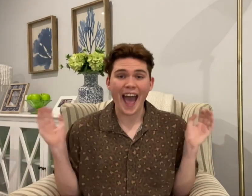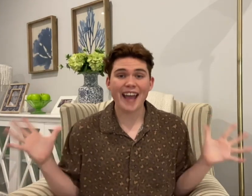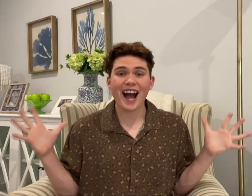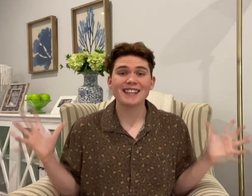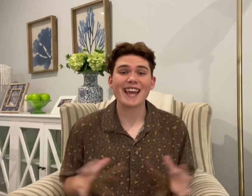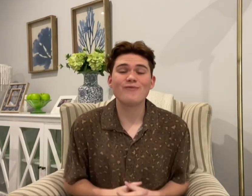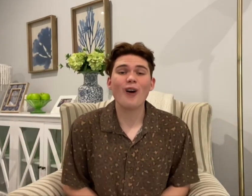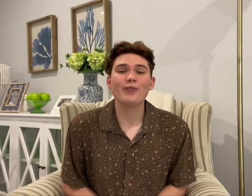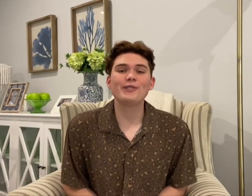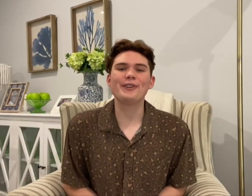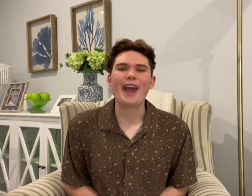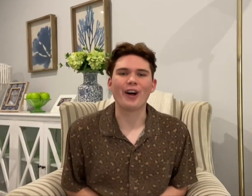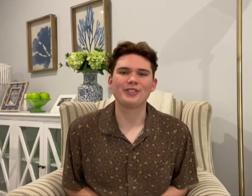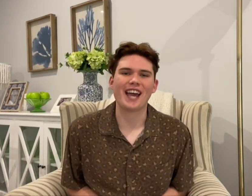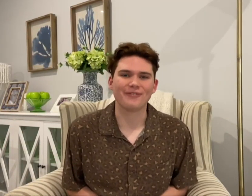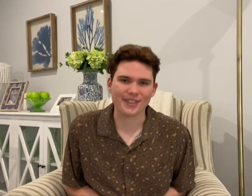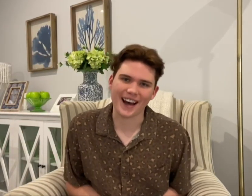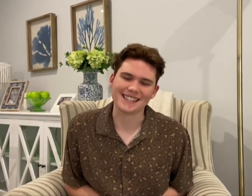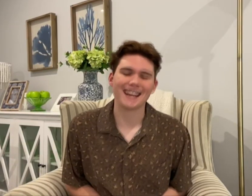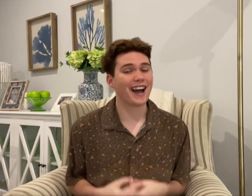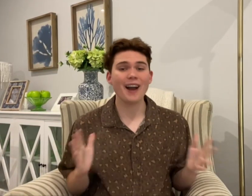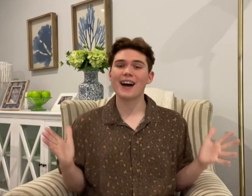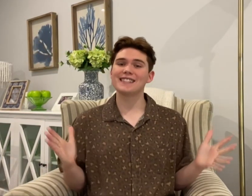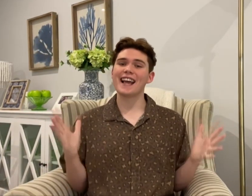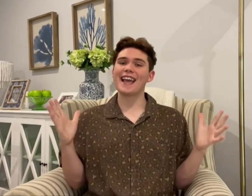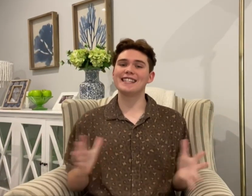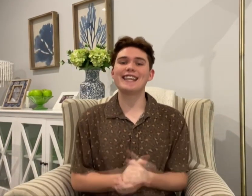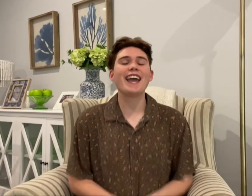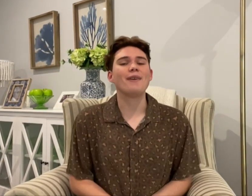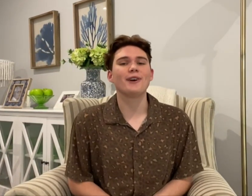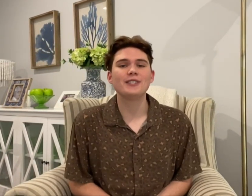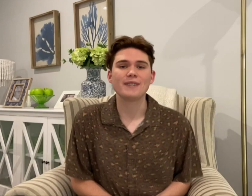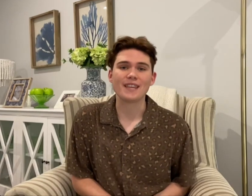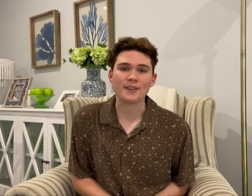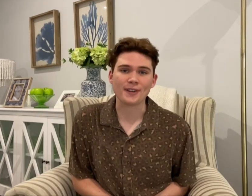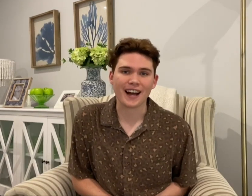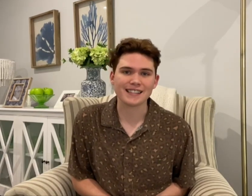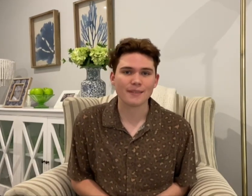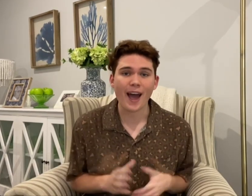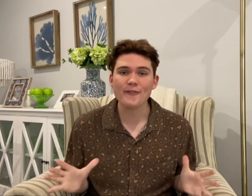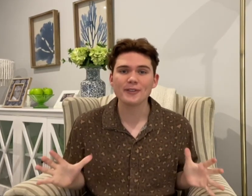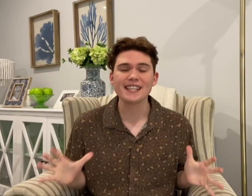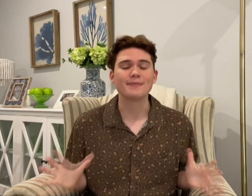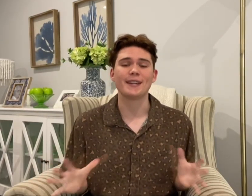Hey guys, welcome to Health Chat with Isaac. I'm Isaac! I'm here to give you some helpful tips,